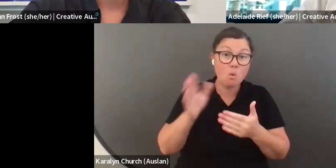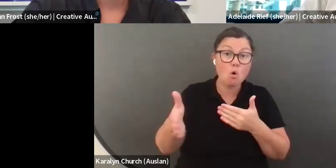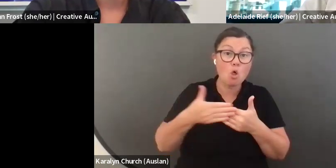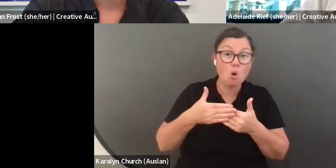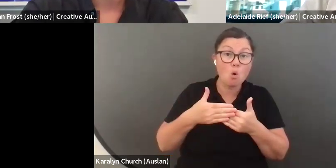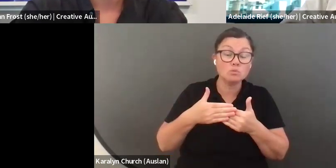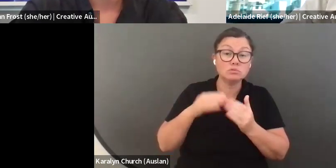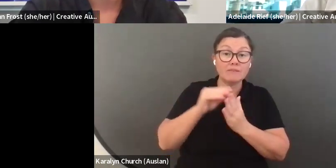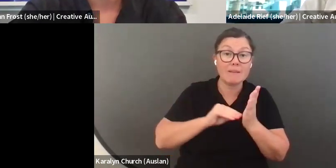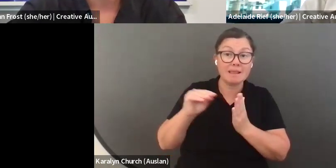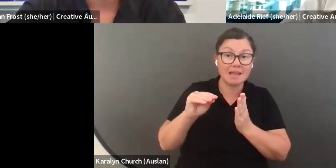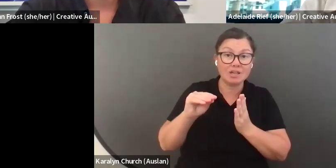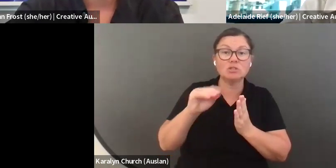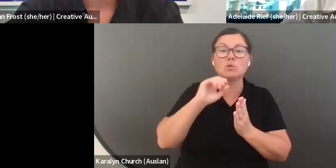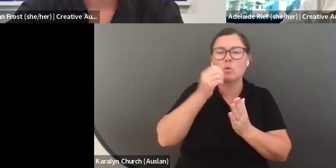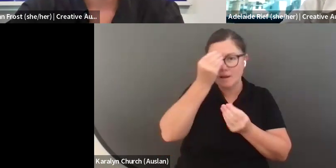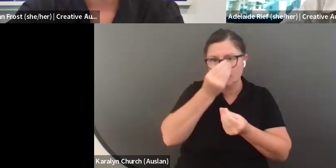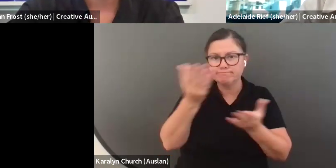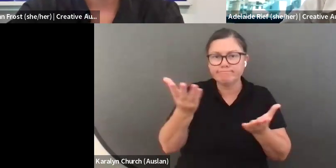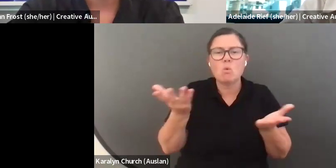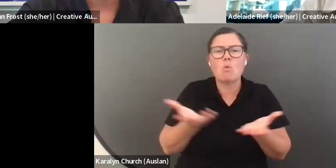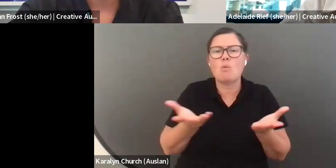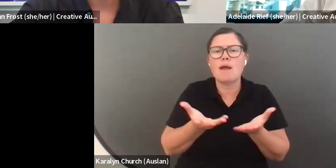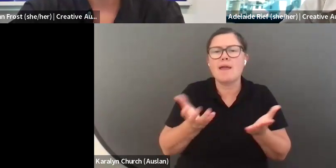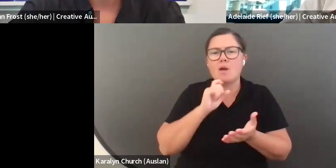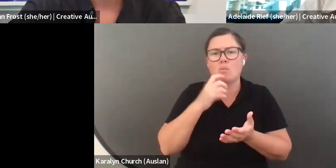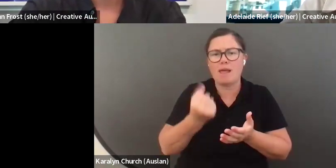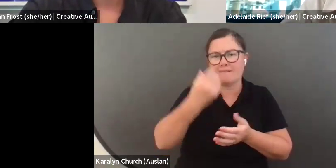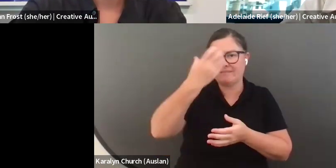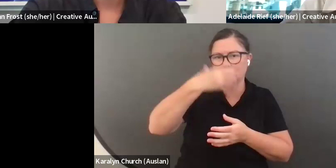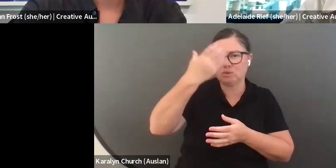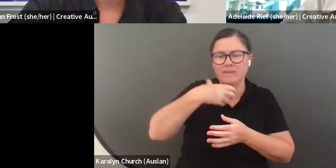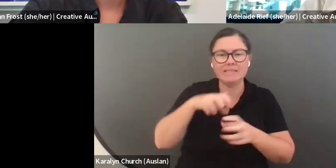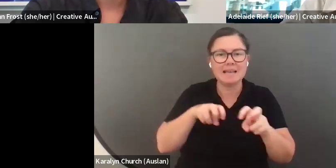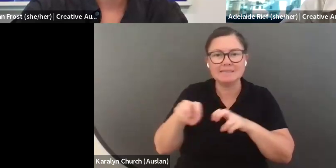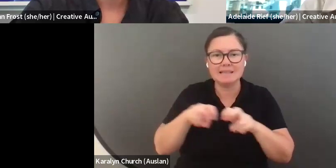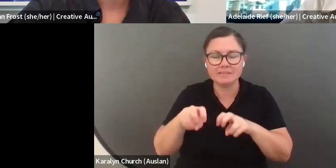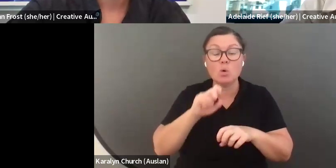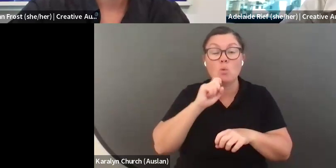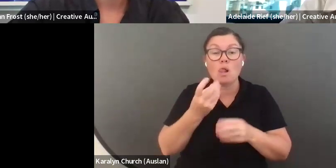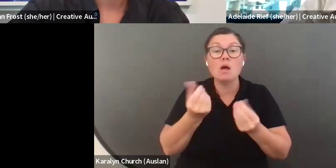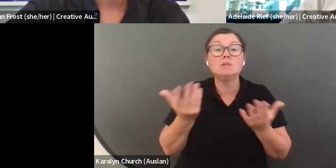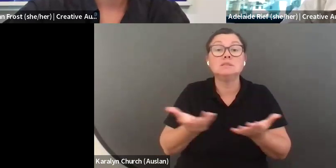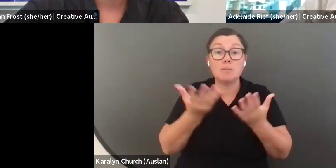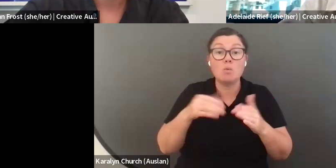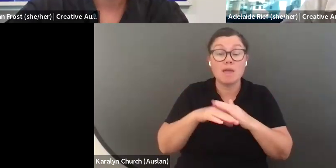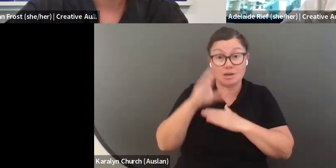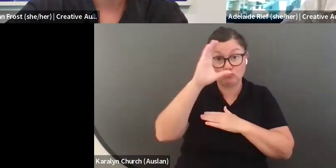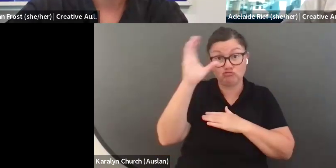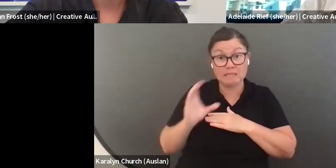hopefully be letting everybody know before the close of applications where we will be hosting these in-person activities. We can say